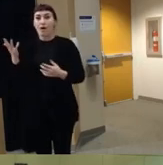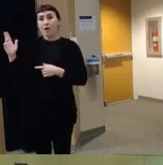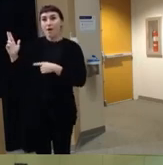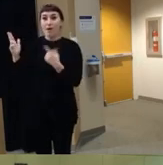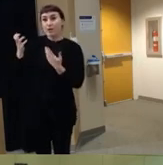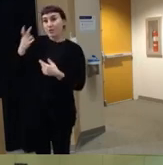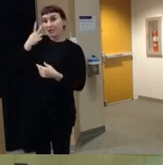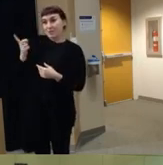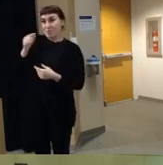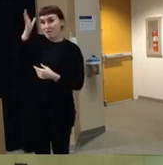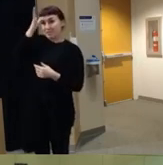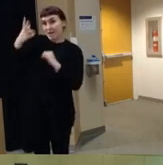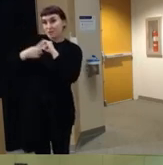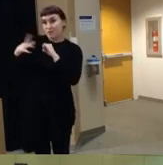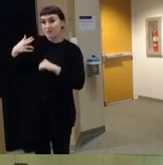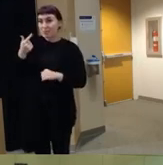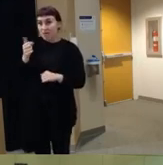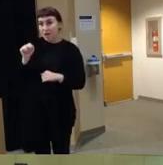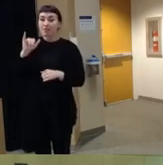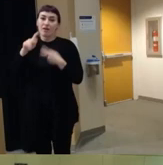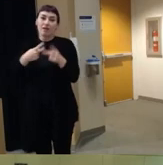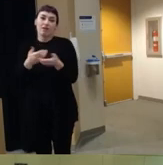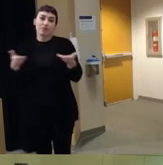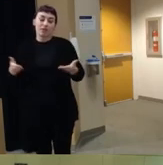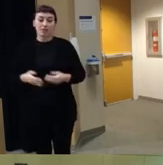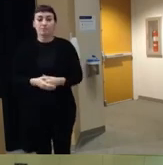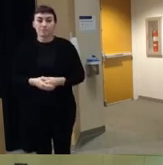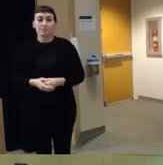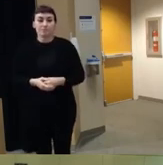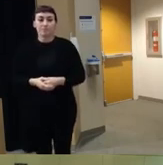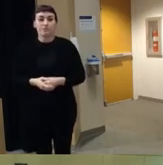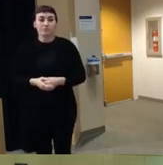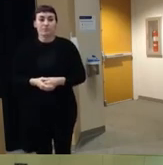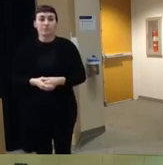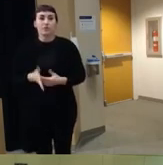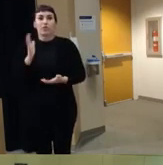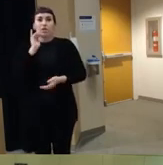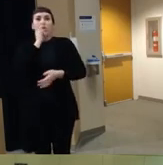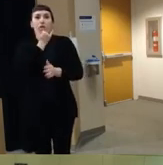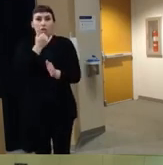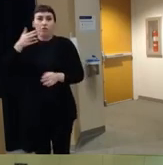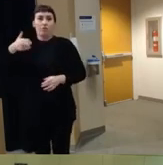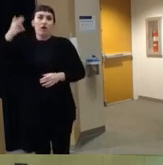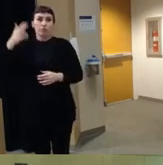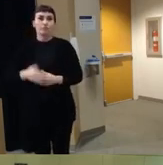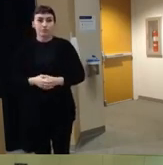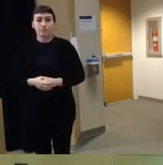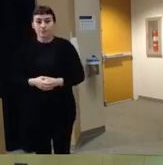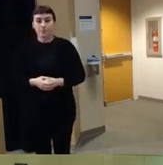see where my dad stores his gun kind of thing um and the gun inadvertently um is fired um